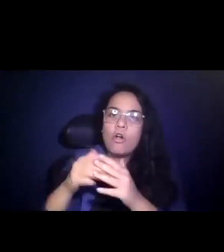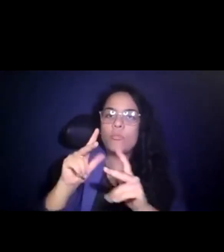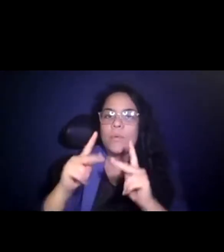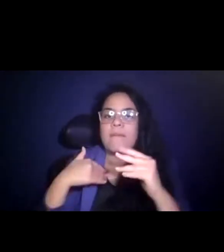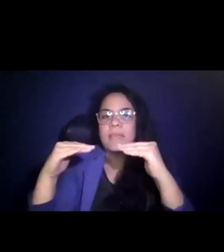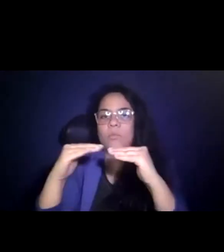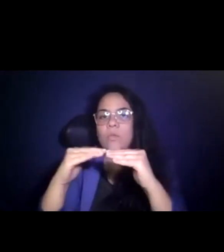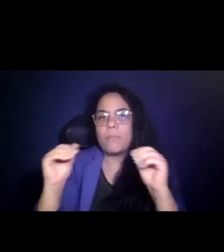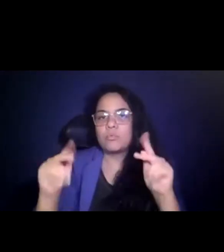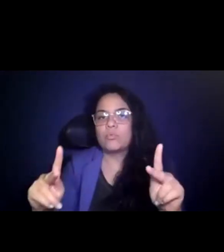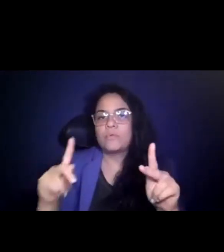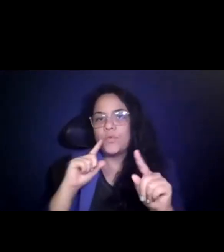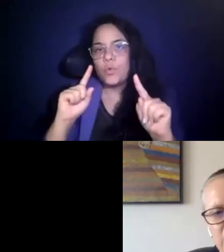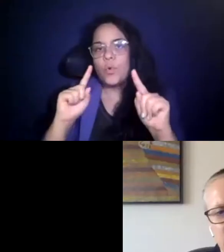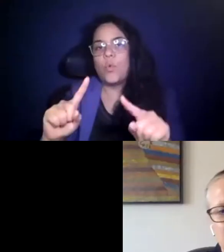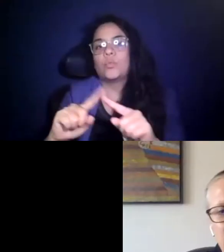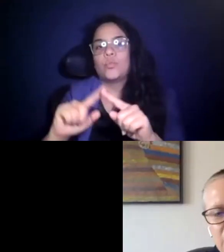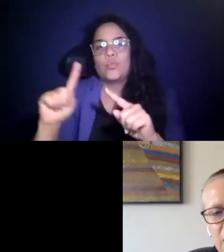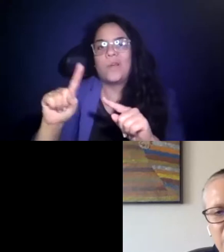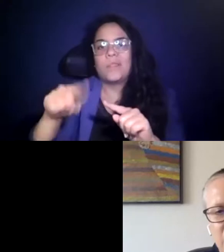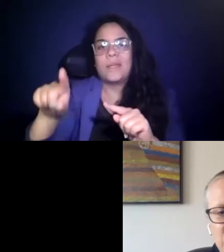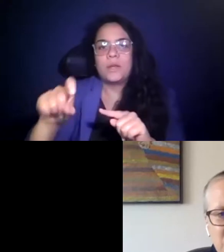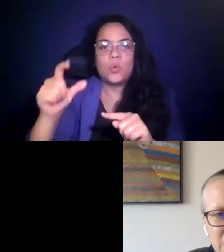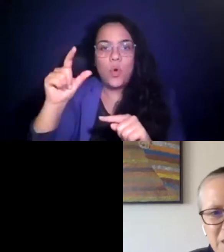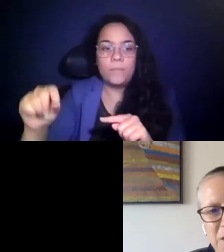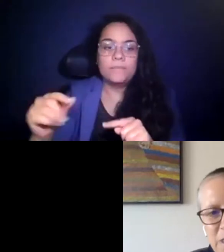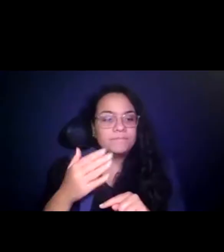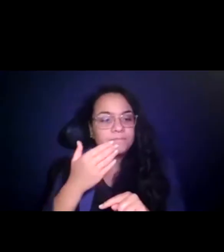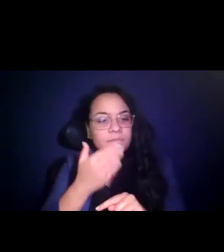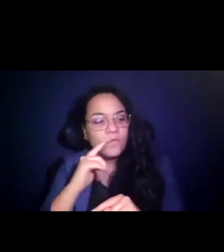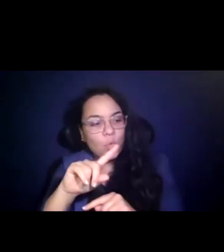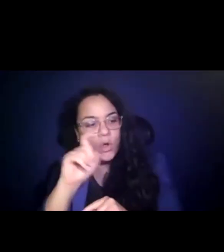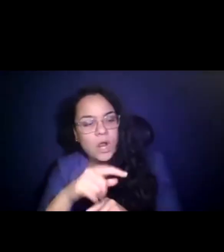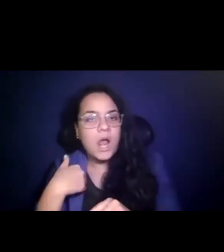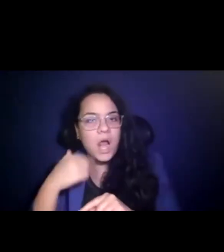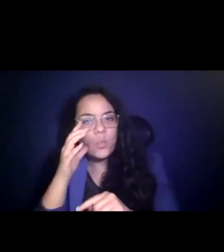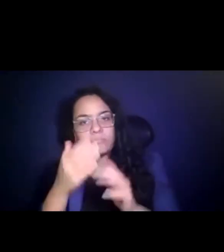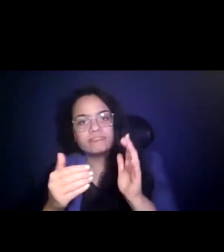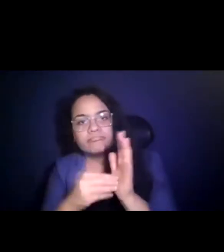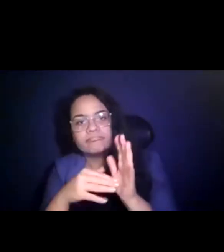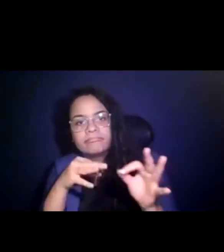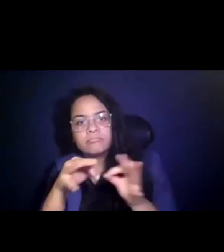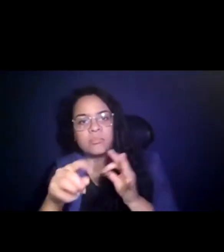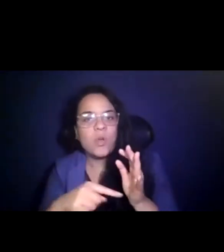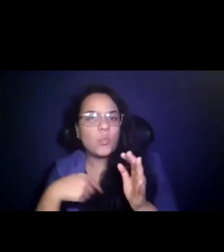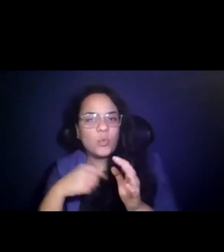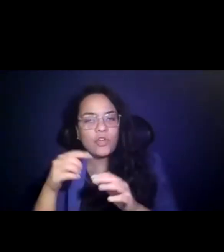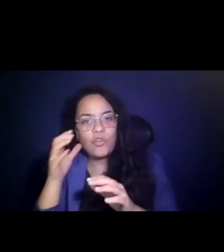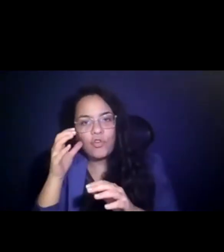15:17:13 >> Thank you for the question. 15:17:21 I'm going to reiterate what we've heard and really commend my fellow panelists